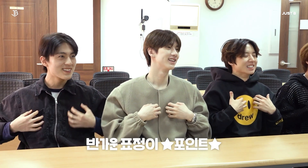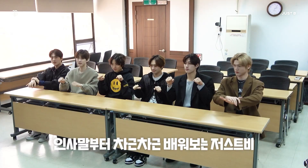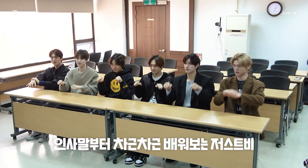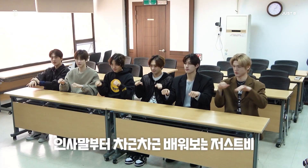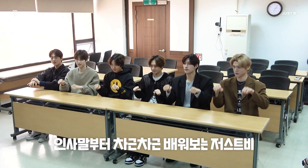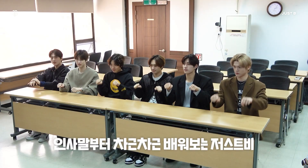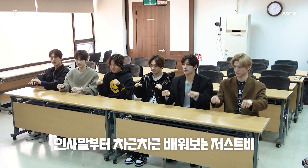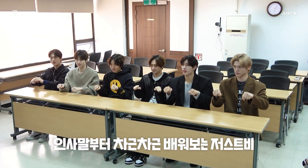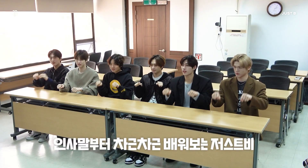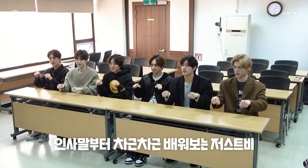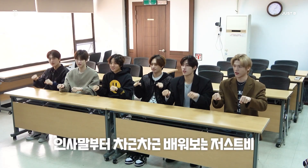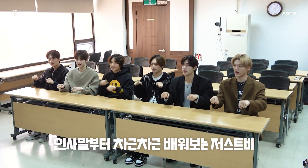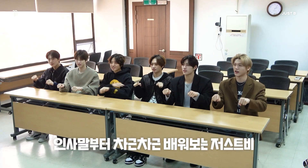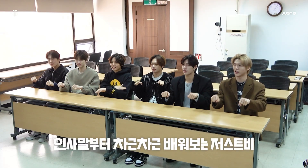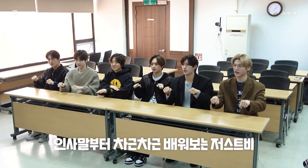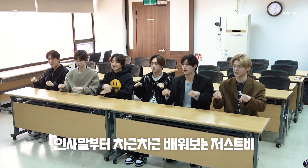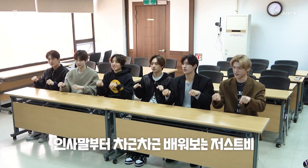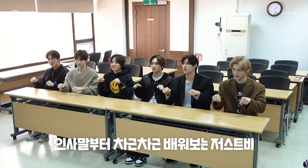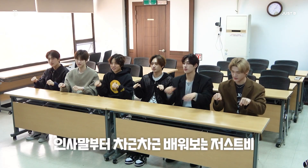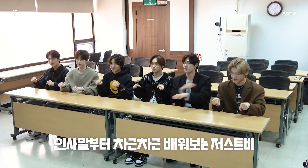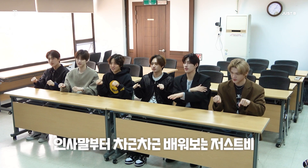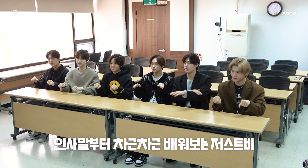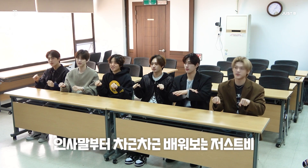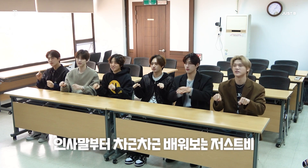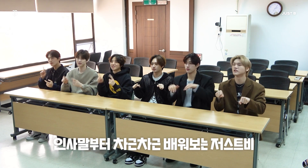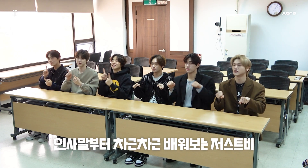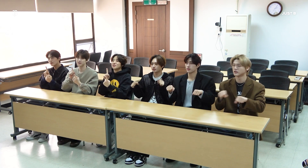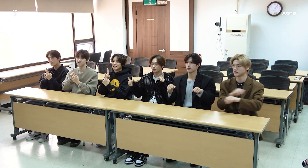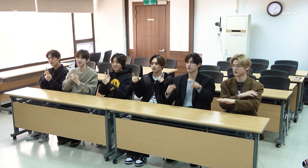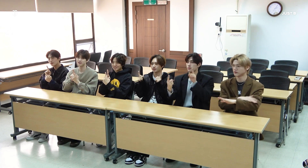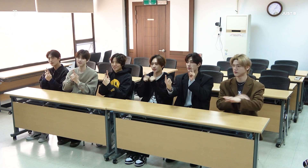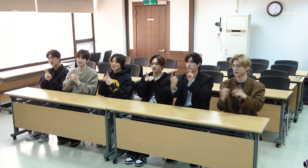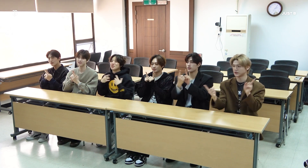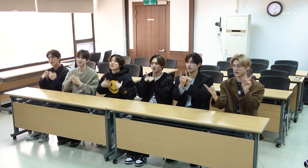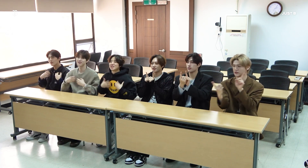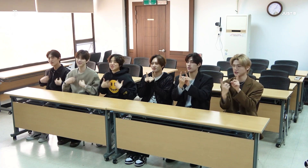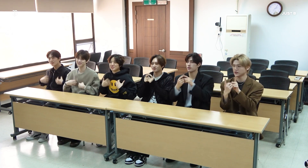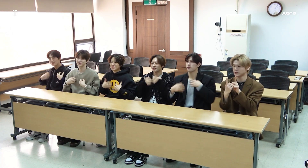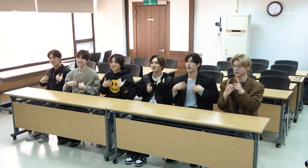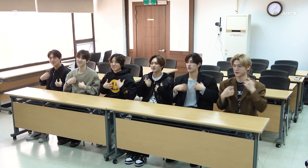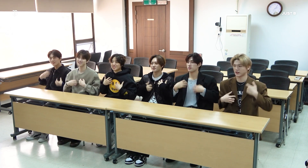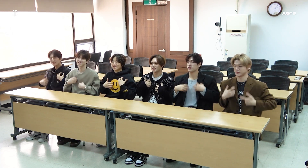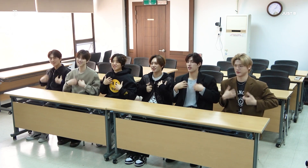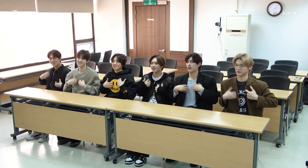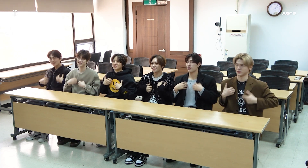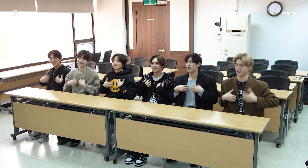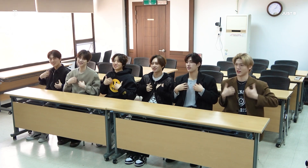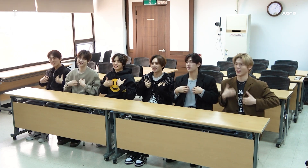That means 'Hello' [Starting with greetings] Hello 'Nice to meet you'